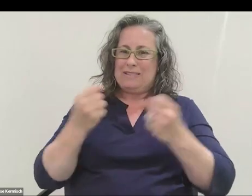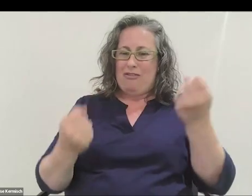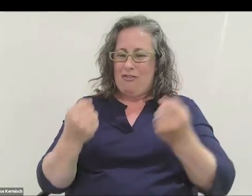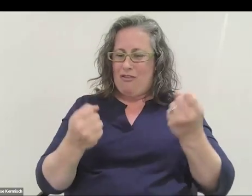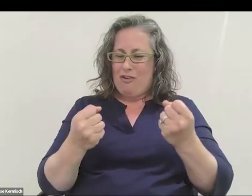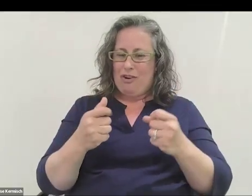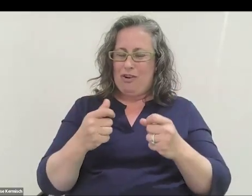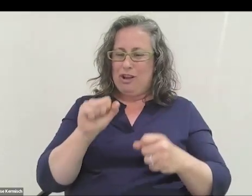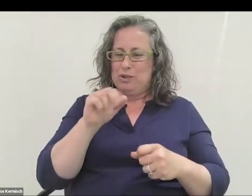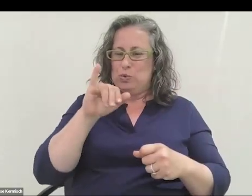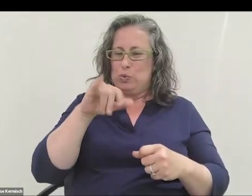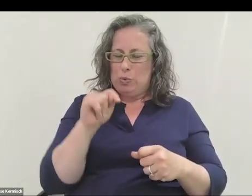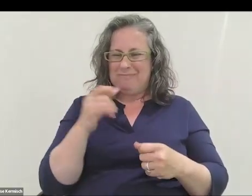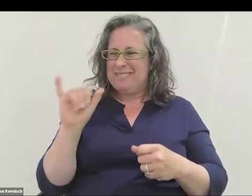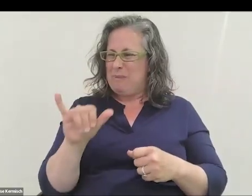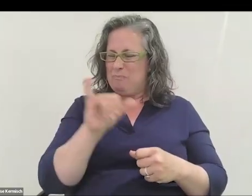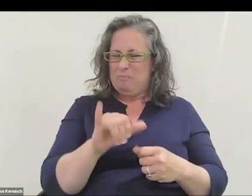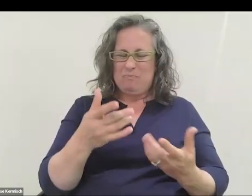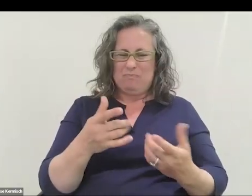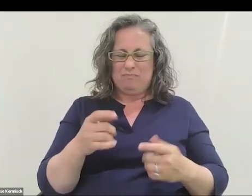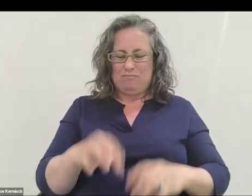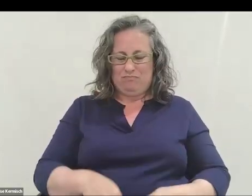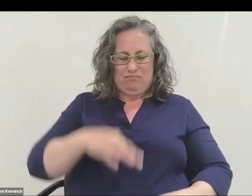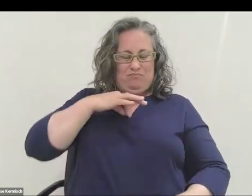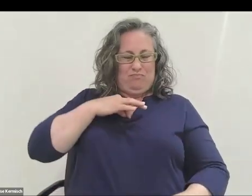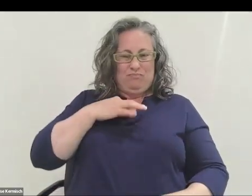It's been modified for the branding of Blue Origin,